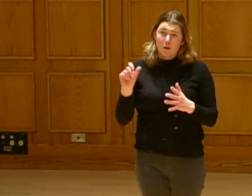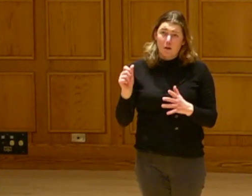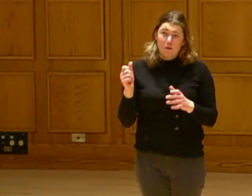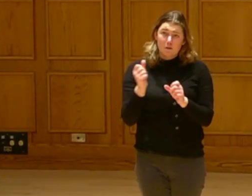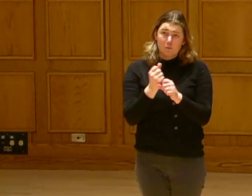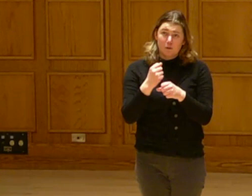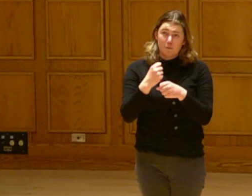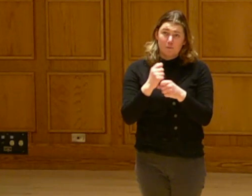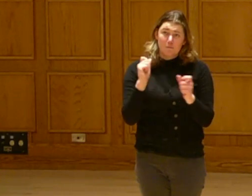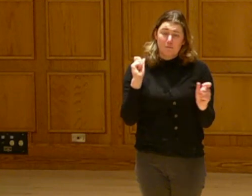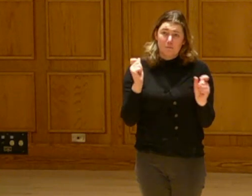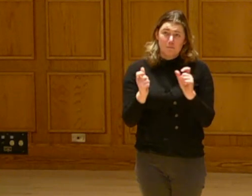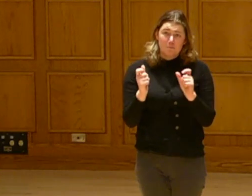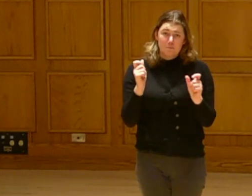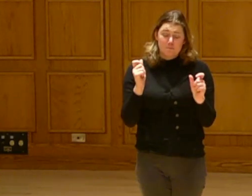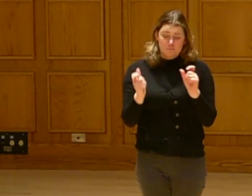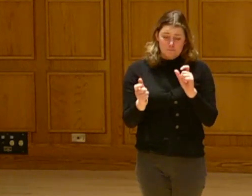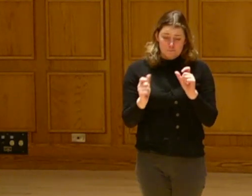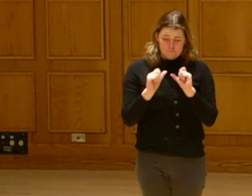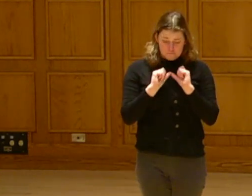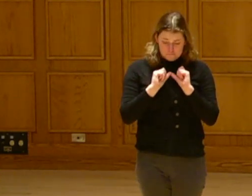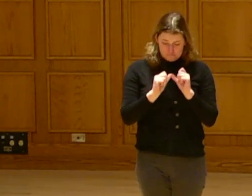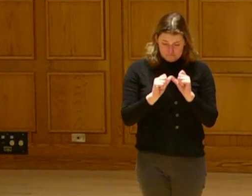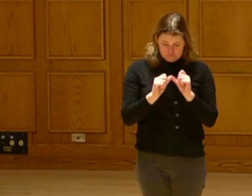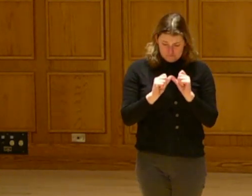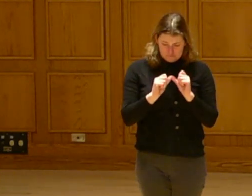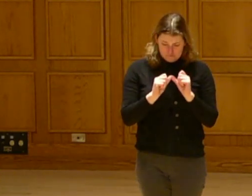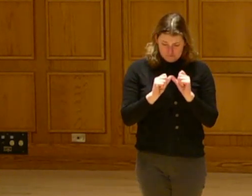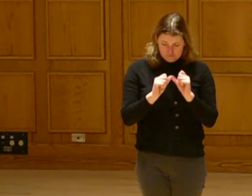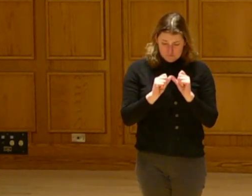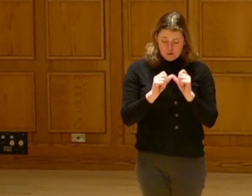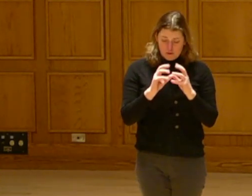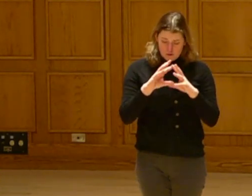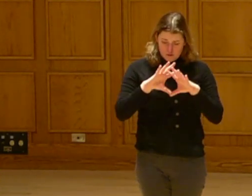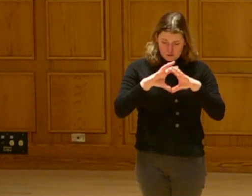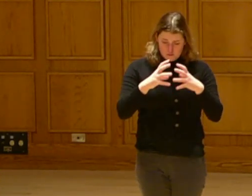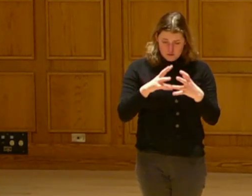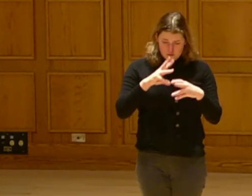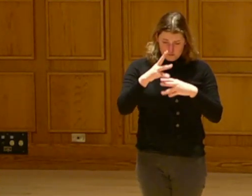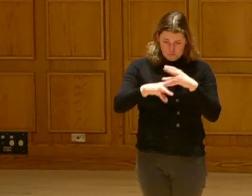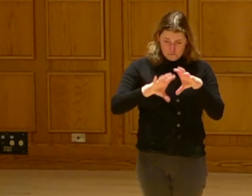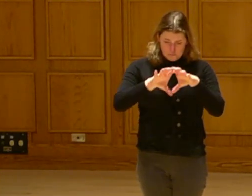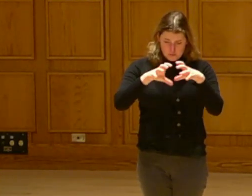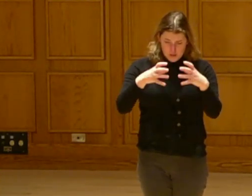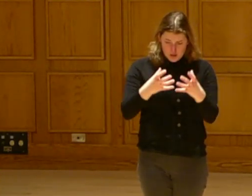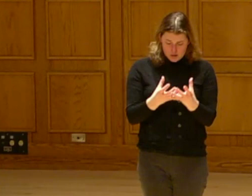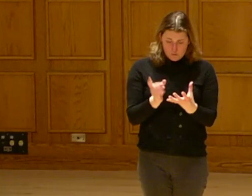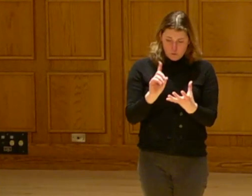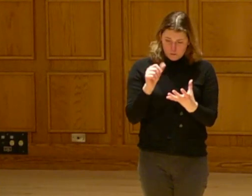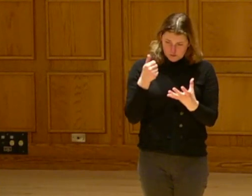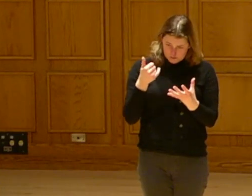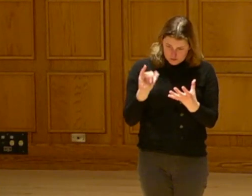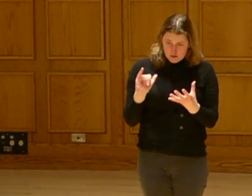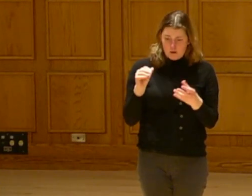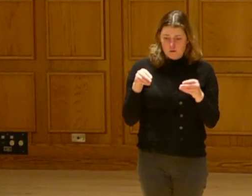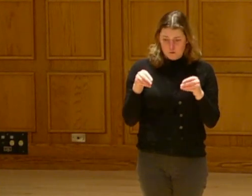You know, what are we going to do? What else can we do to make changes to have a hospitable planet to still grow seed?